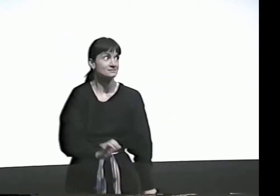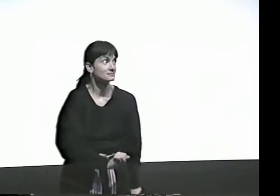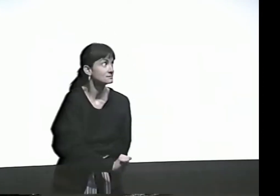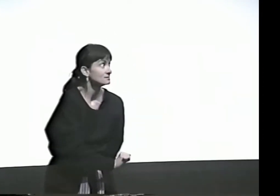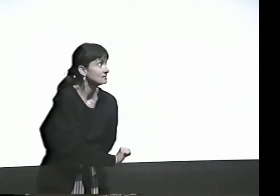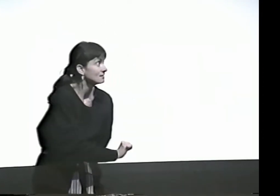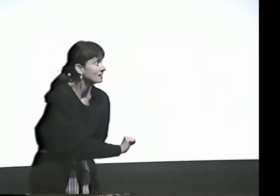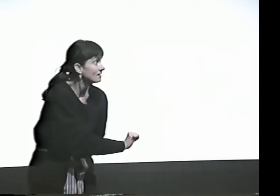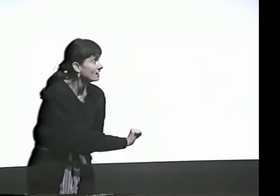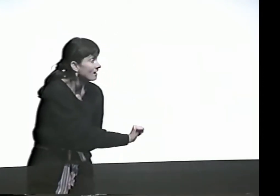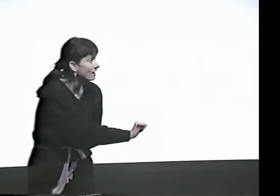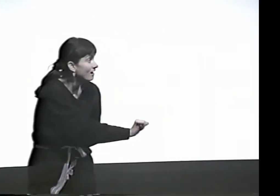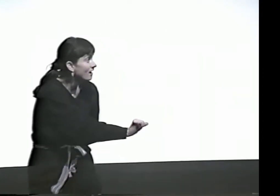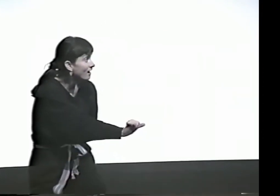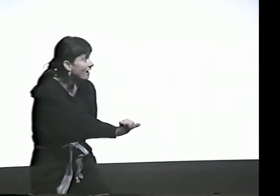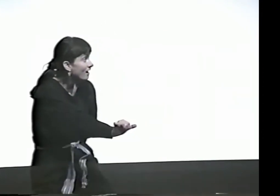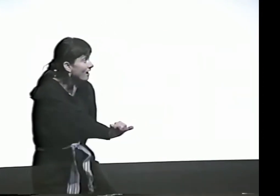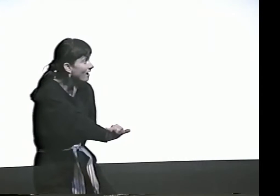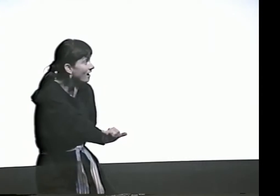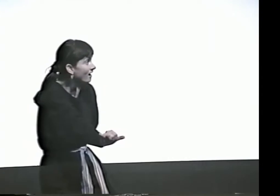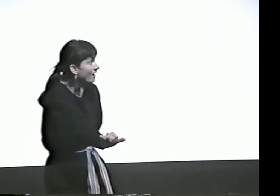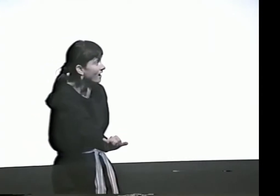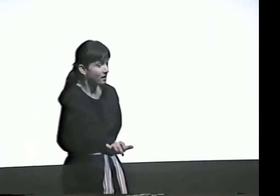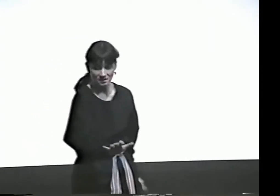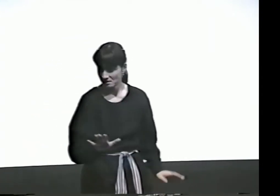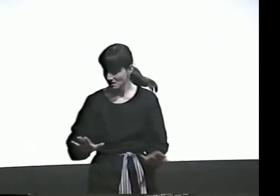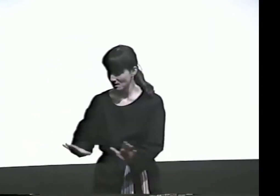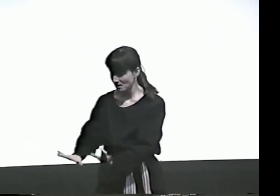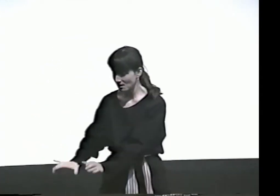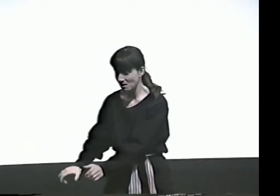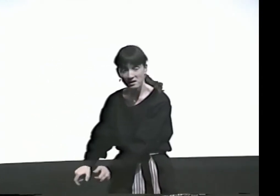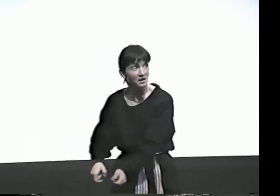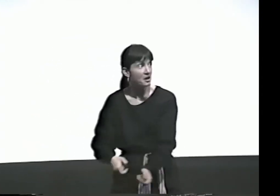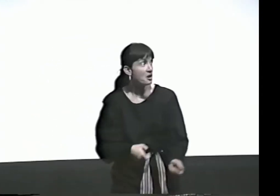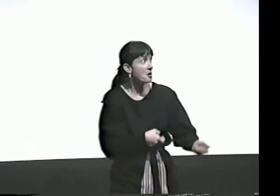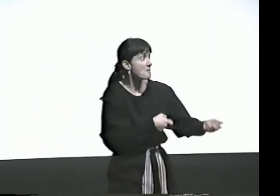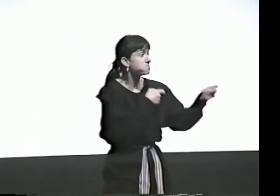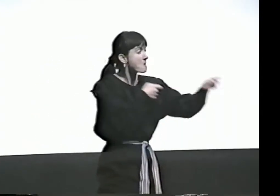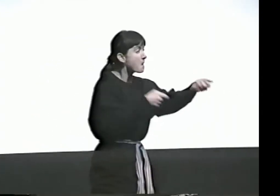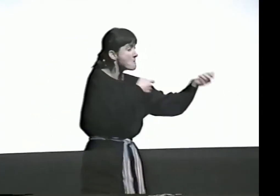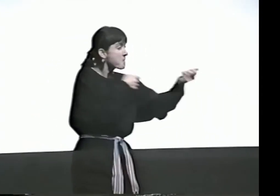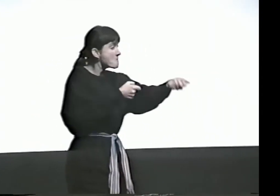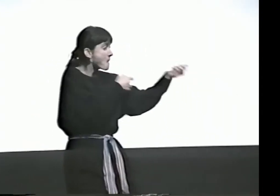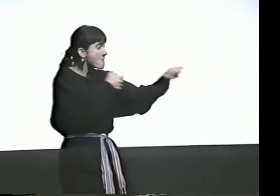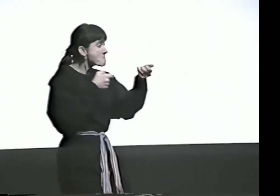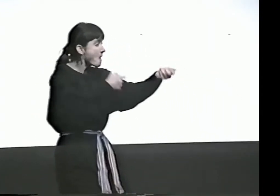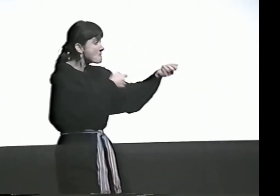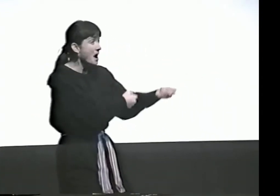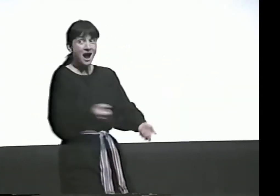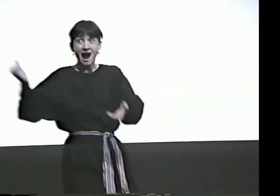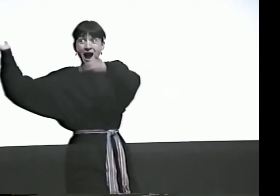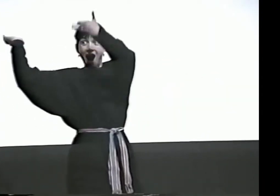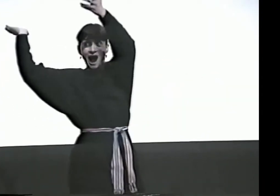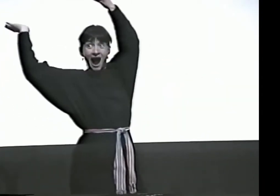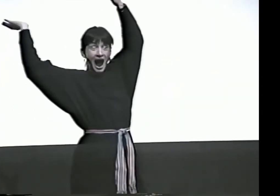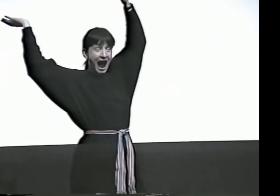HA HA HA! IT'S BOTHA'S BOYS. PA-PA-PA-PA-PA-PA! PA-PA-PA-PA!